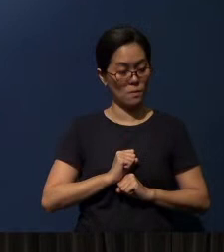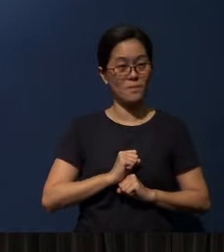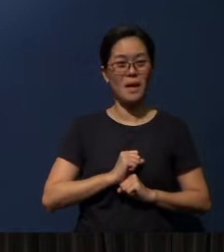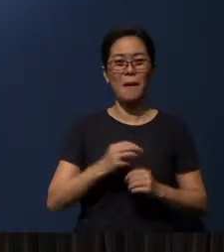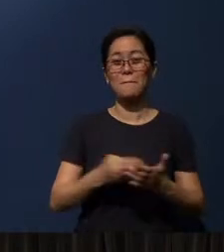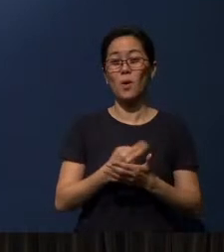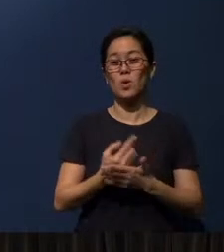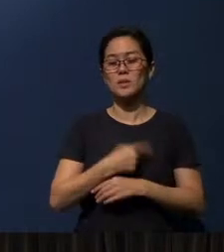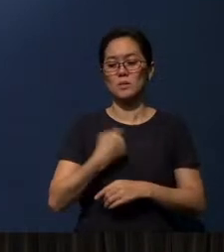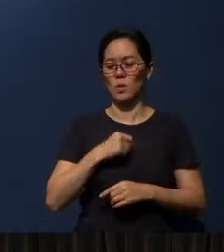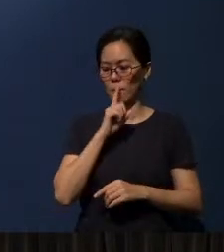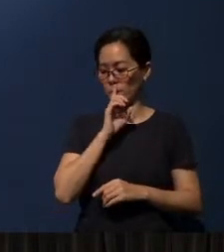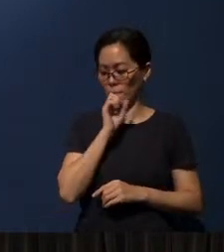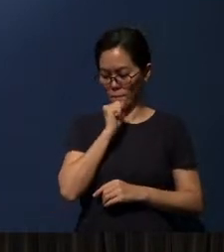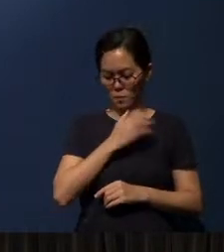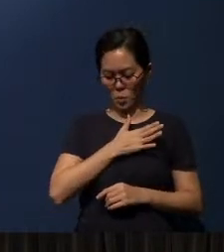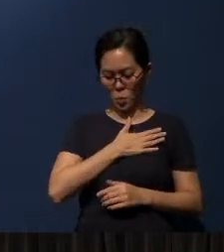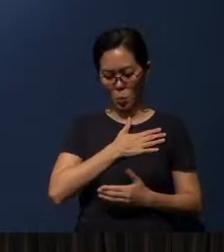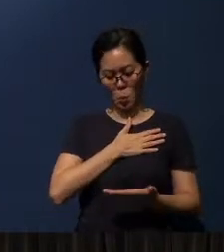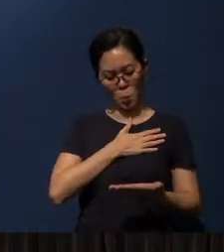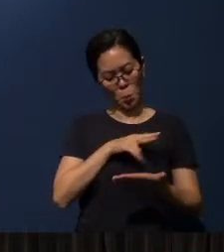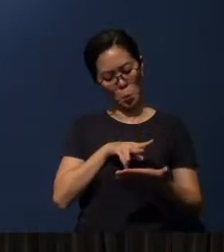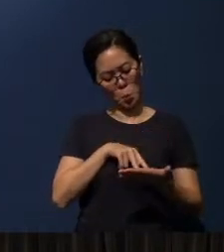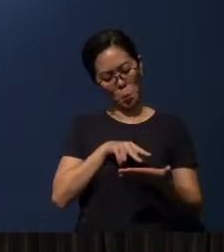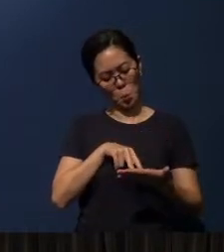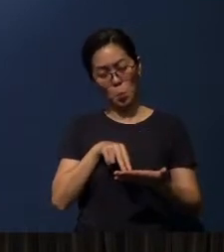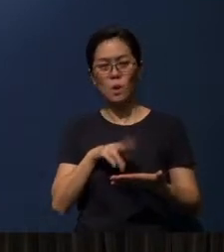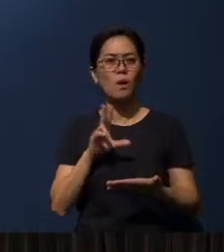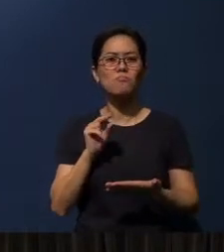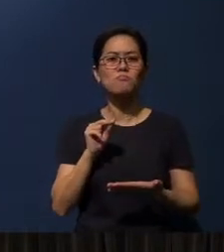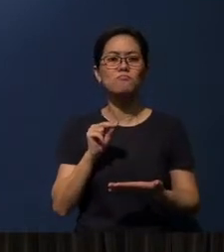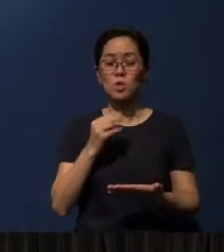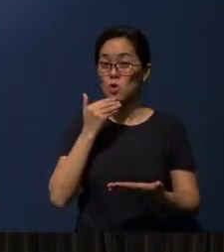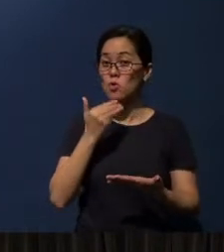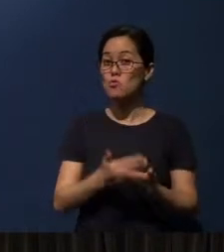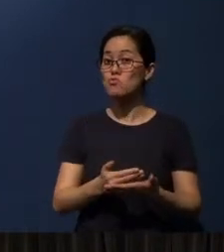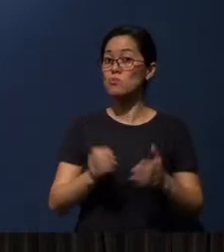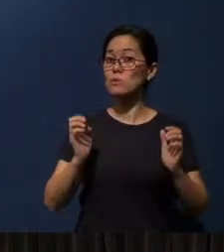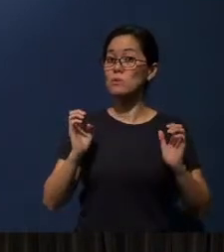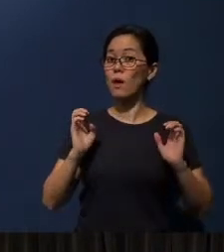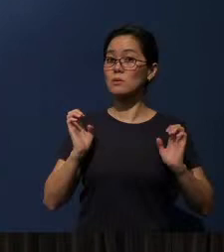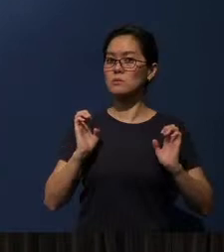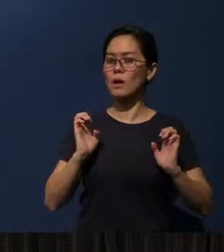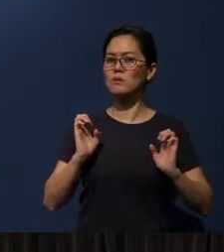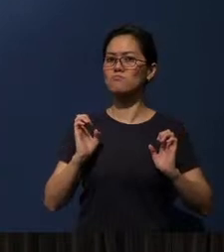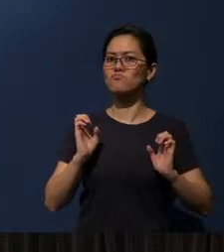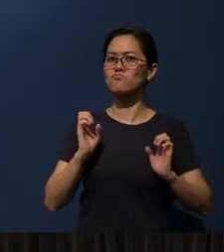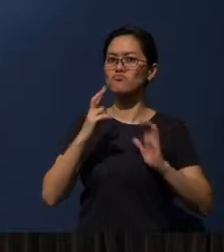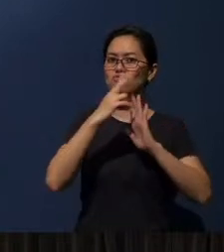where we read it quietly in our own hearts. So it's often a good exercise to read the Bible aloud.